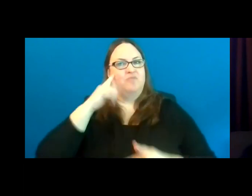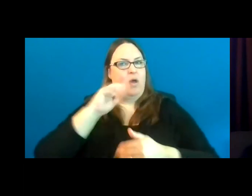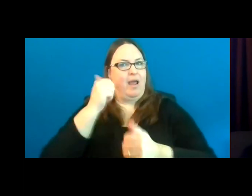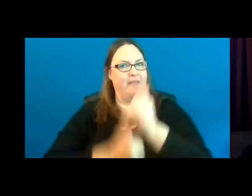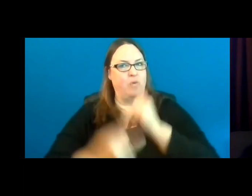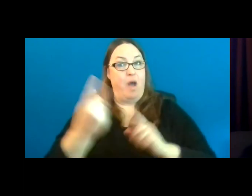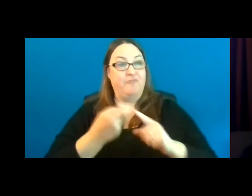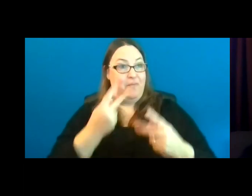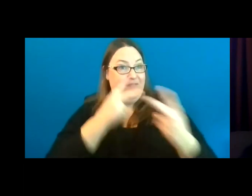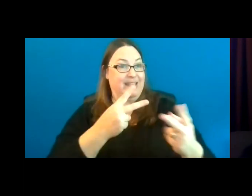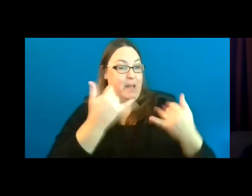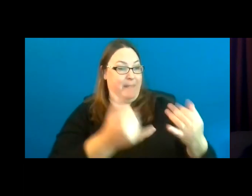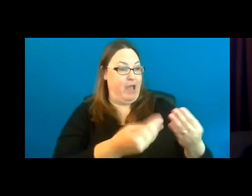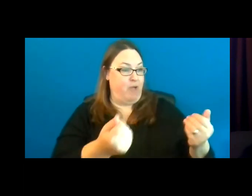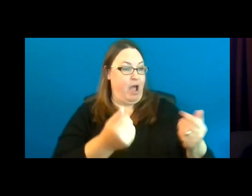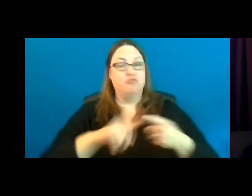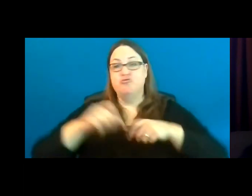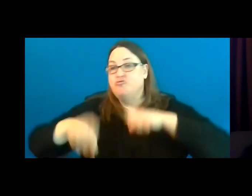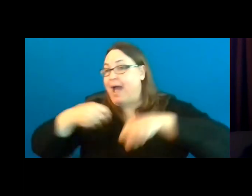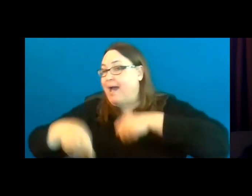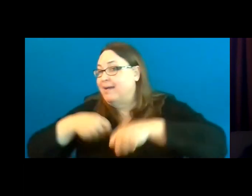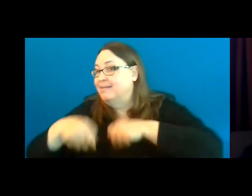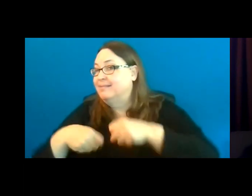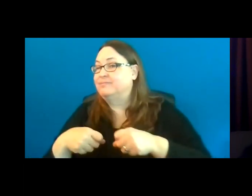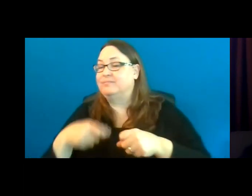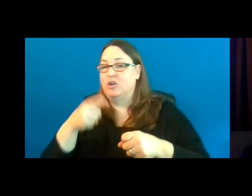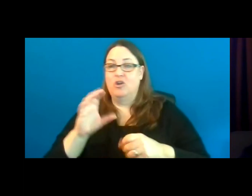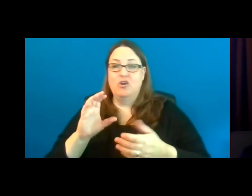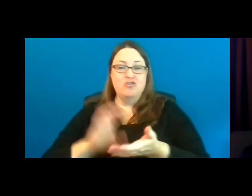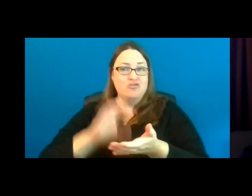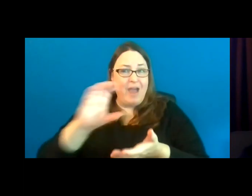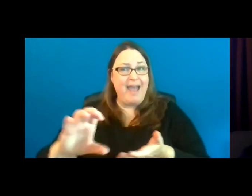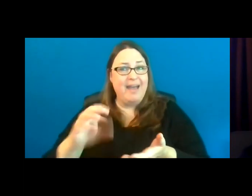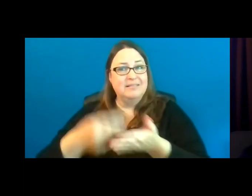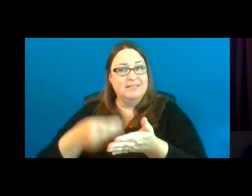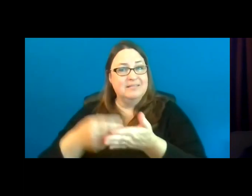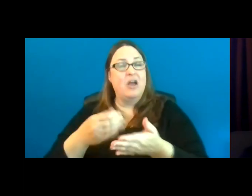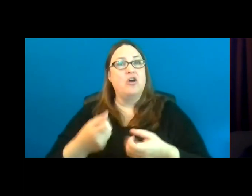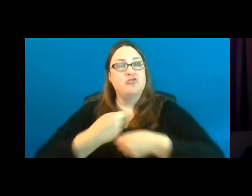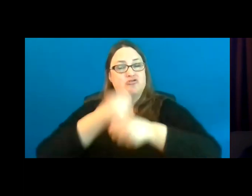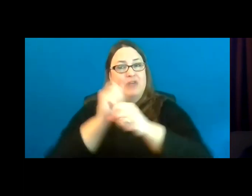From visiting a playground to riding on a bike trail, these grants create opportunities for experiences that people will always remember.